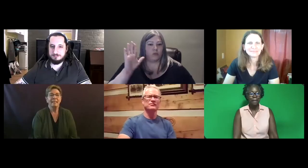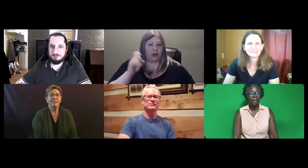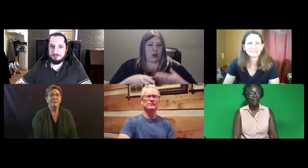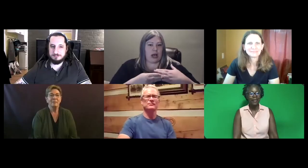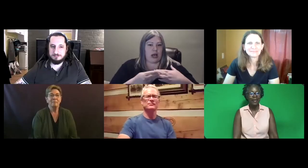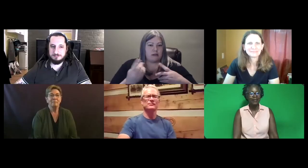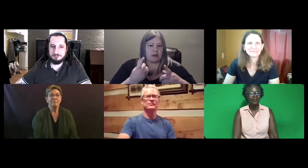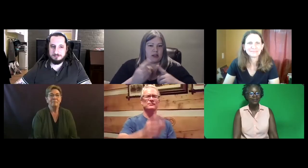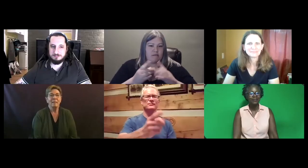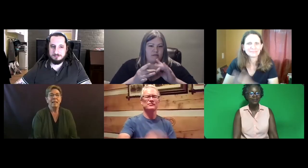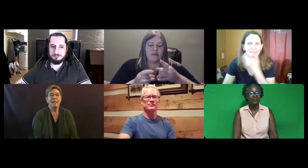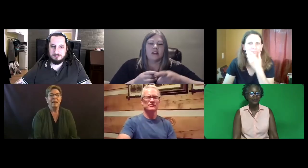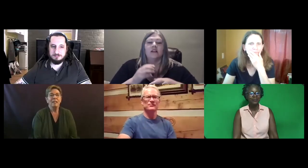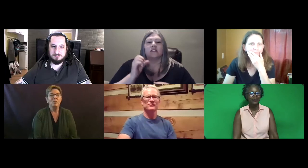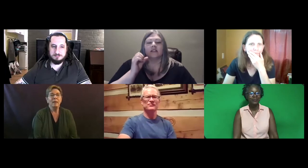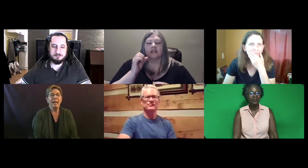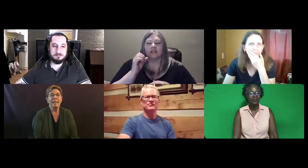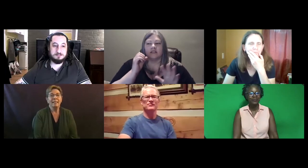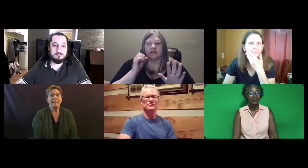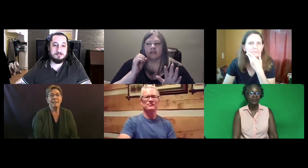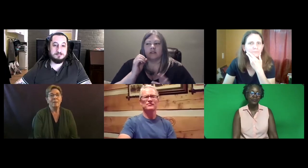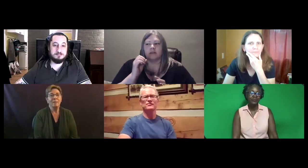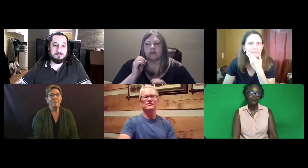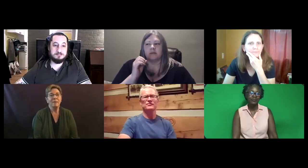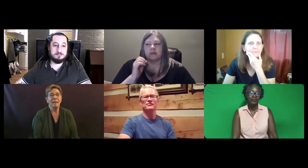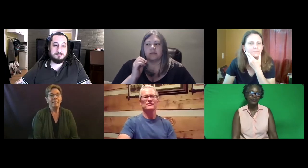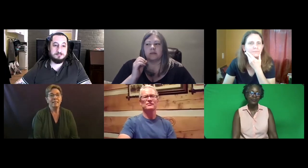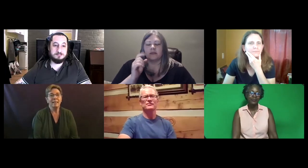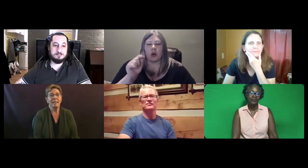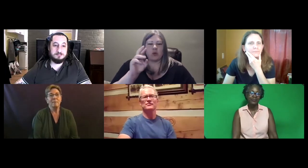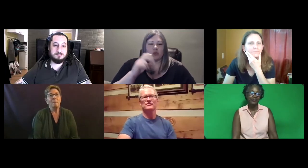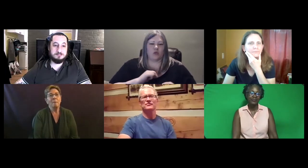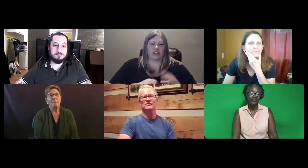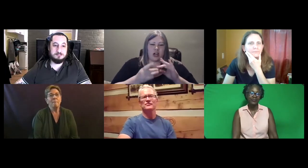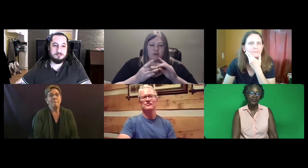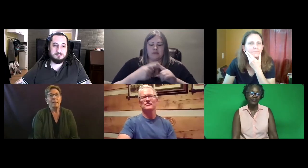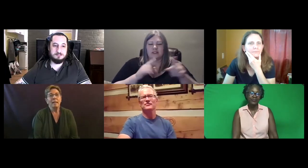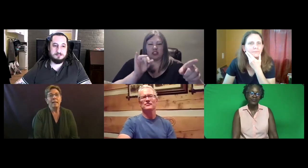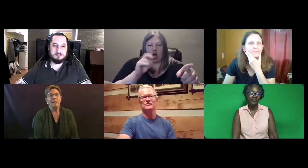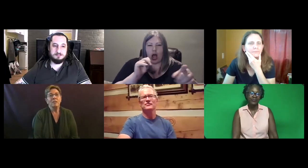I just want to add a comment if I might. This is Katie.